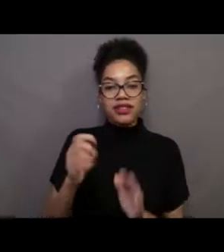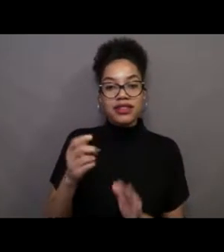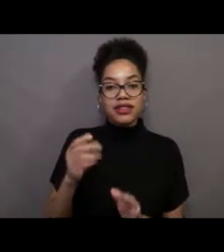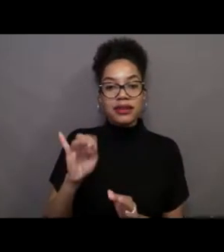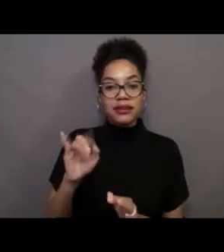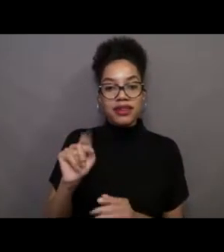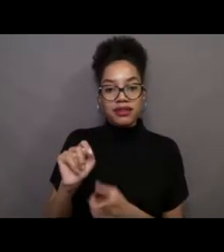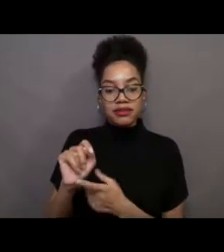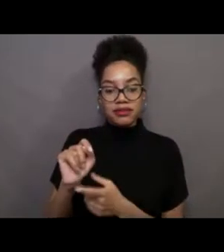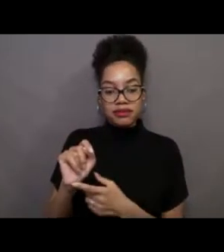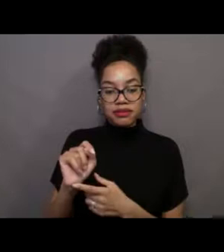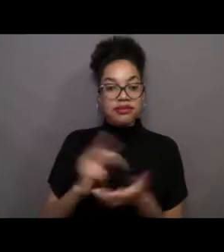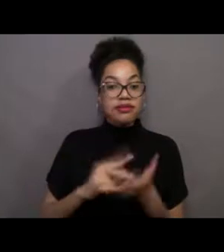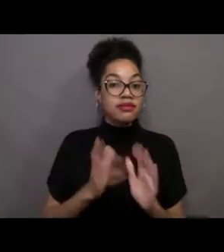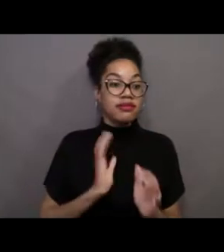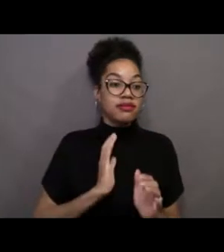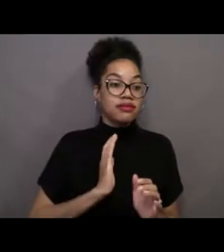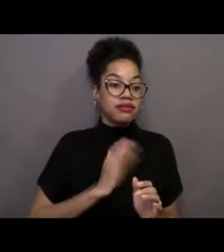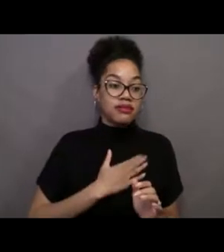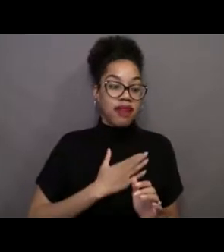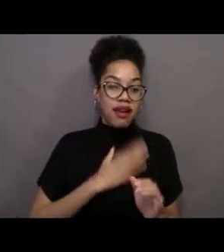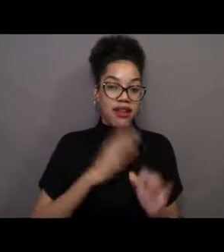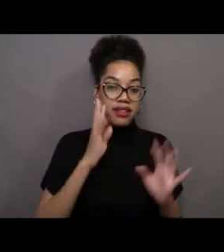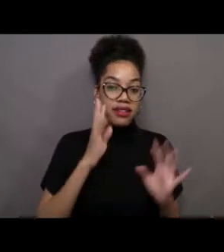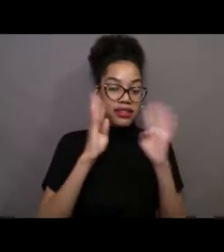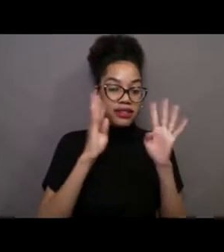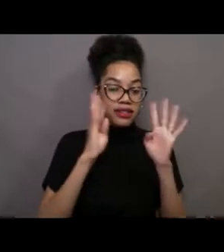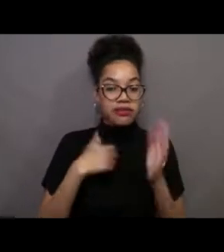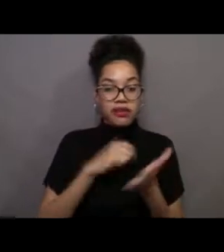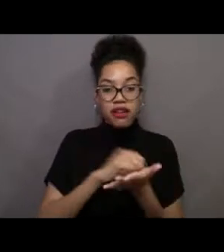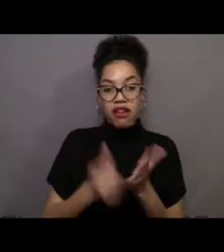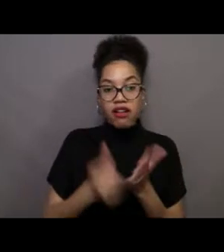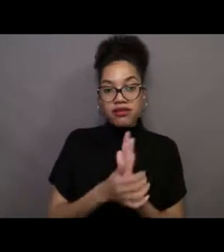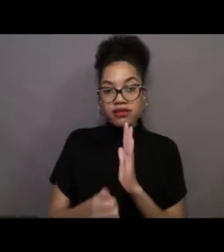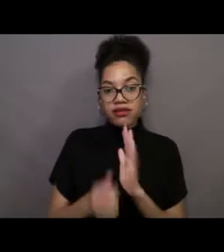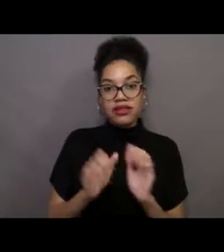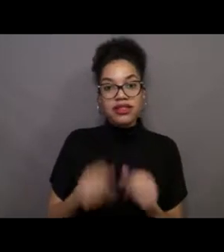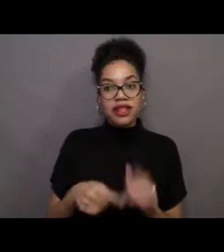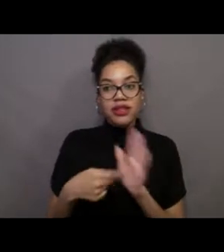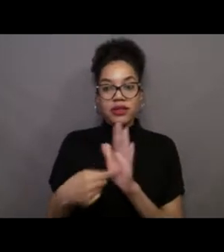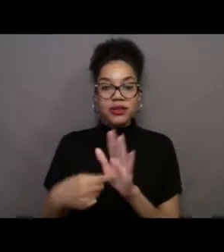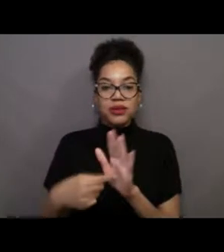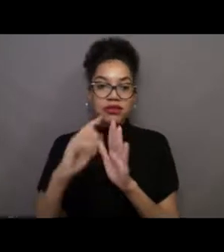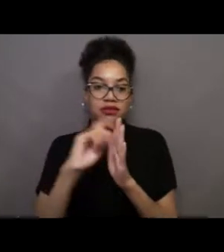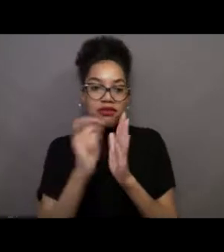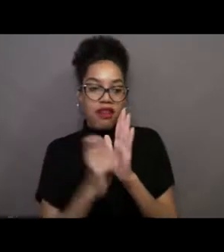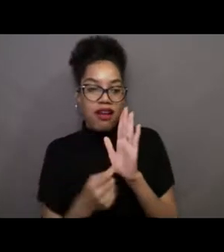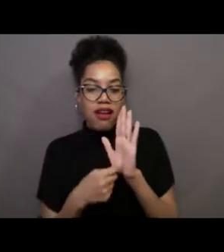and artistic talents to help communicate scientific topics like some of the stuff we talked to you today about